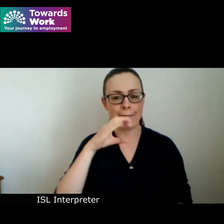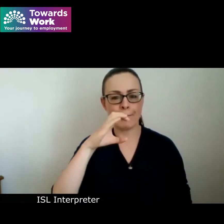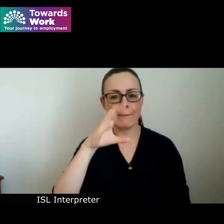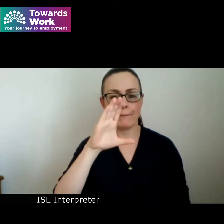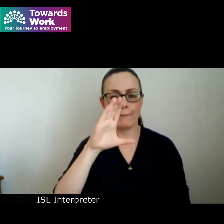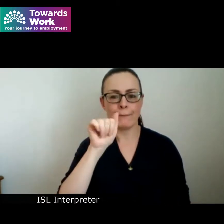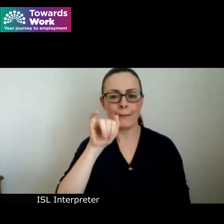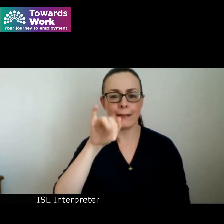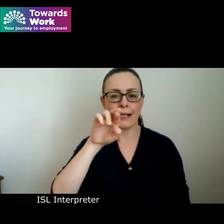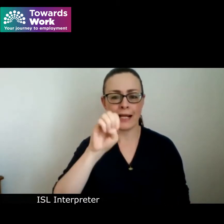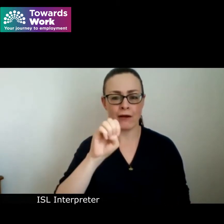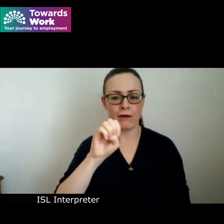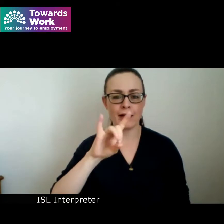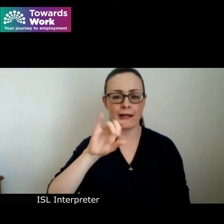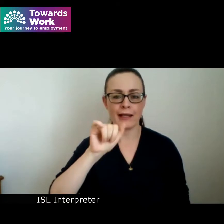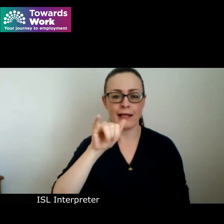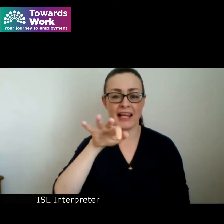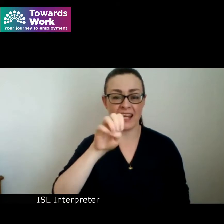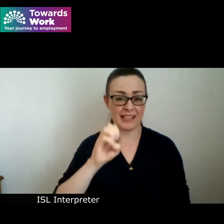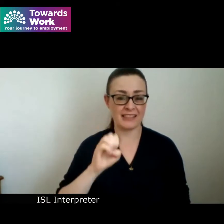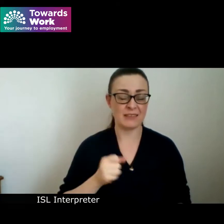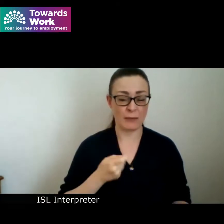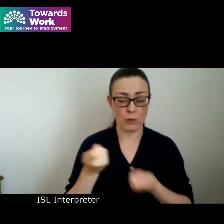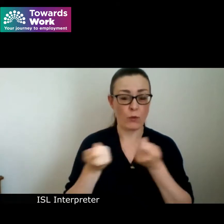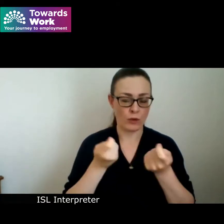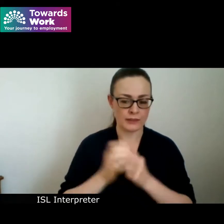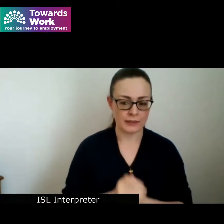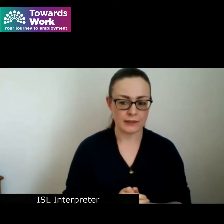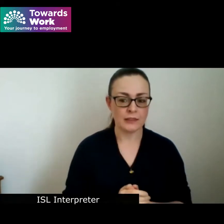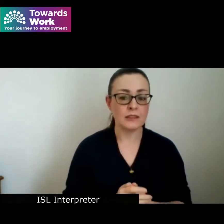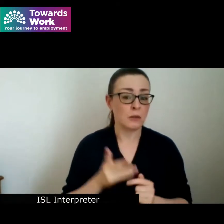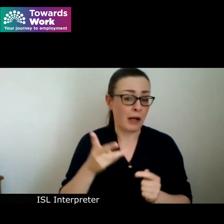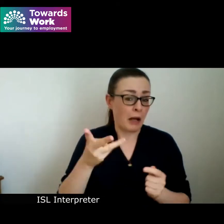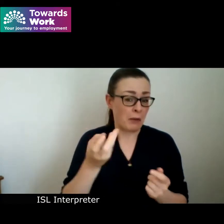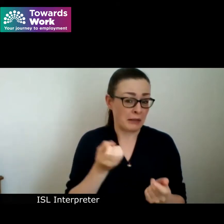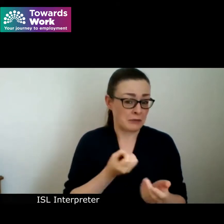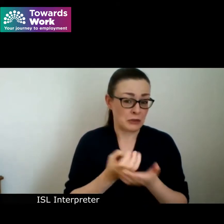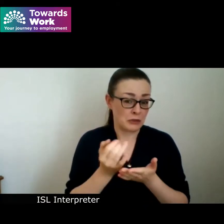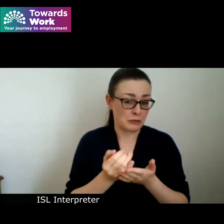For accessibility I will be giving a visual descriptor of myself, as with all our speakers